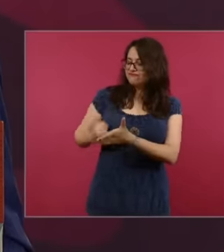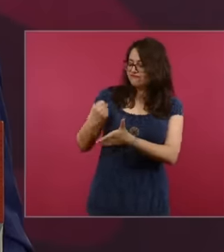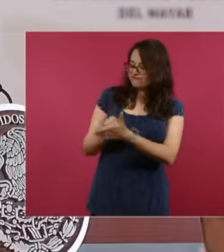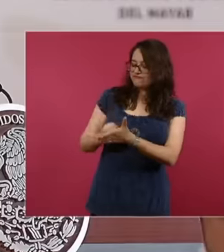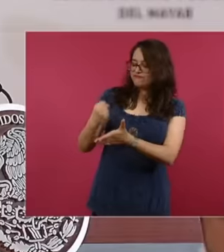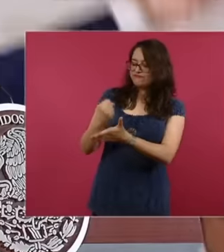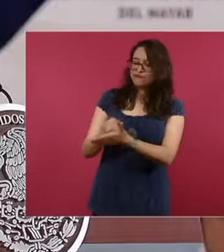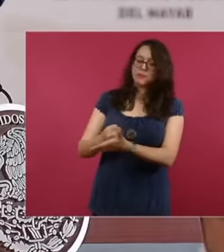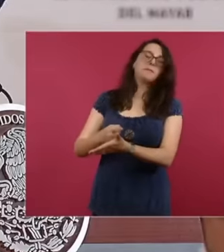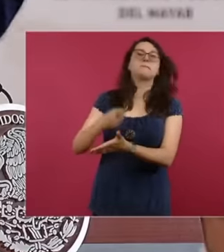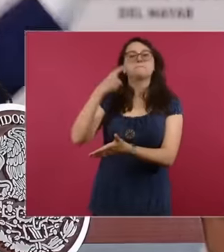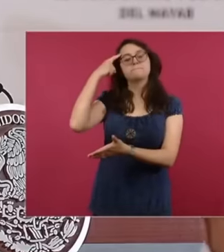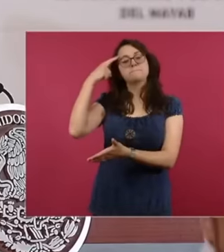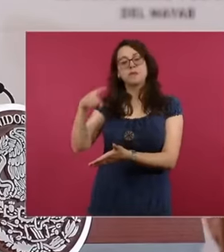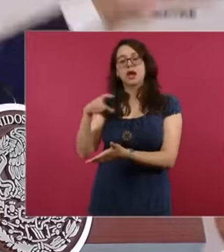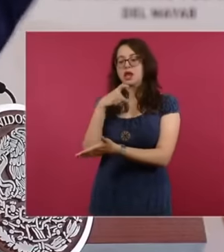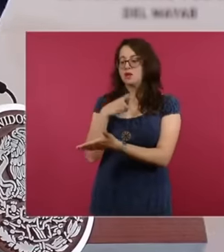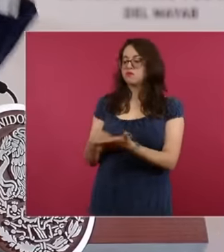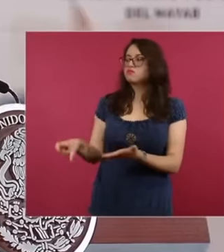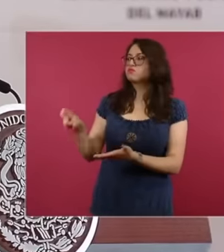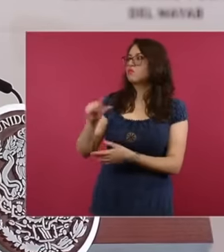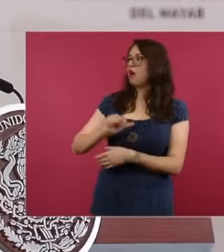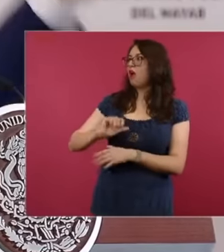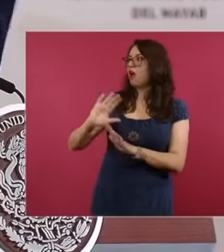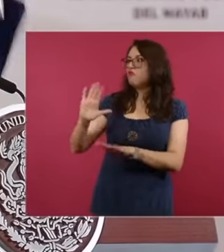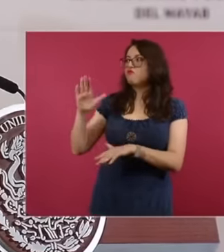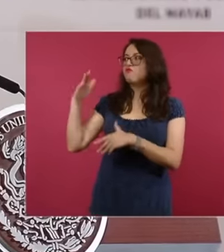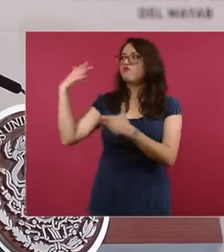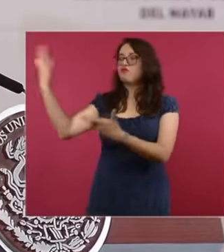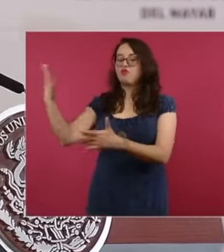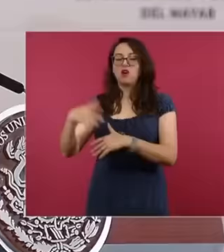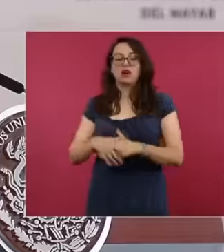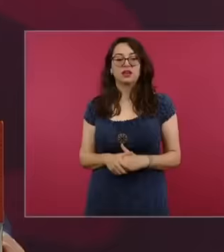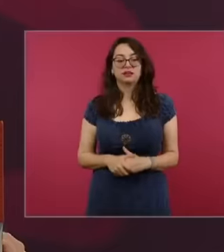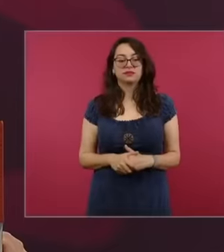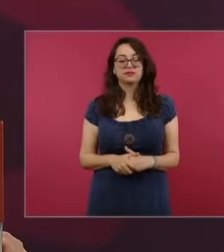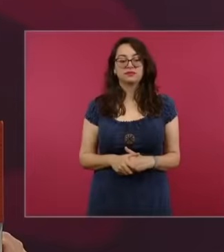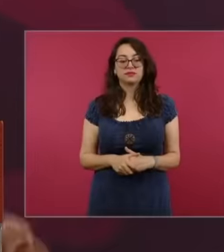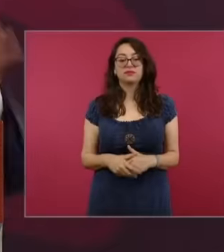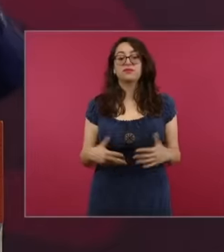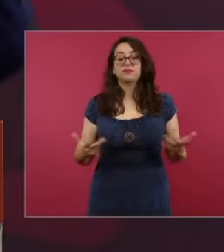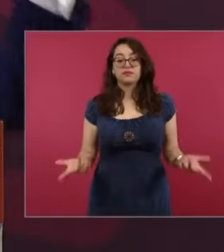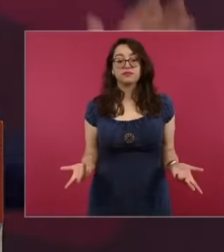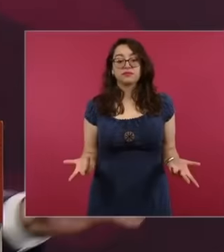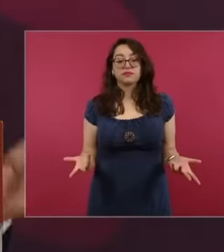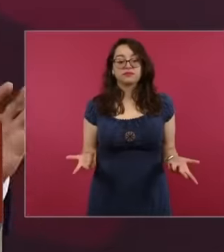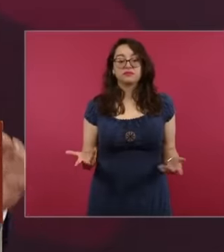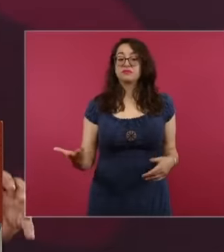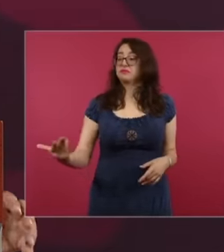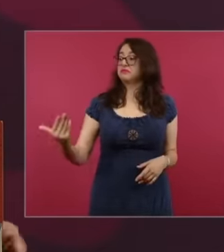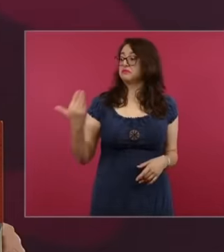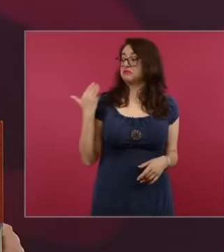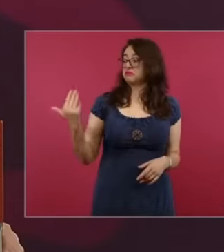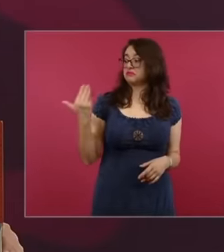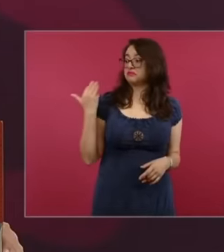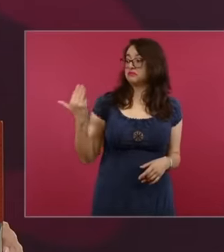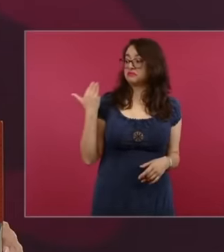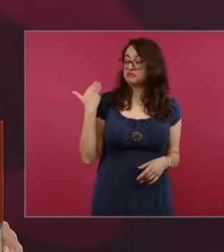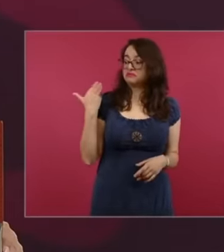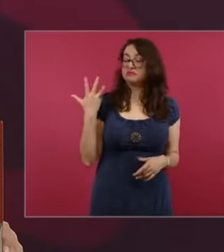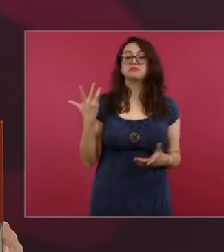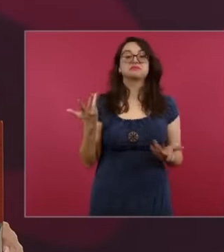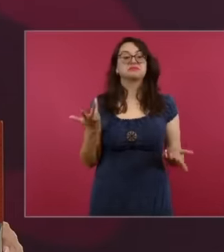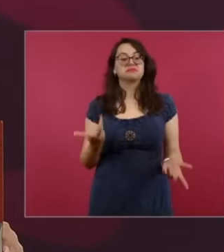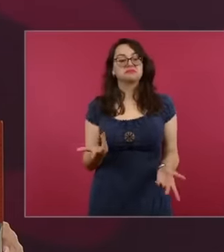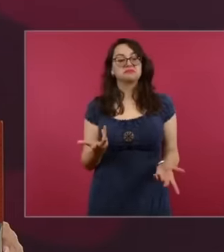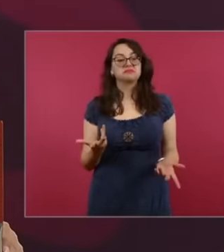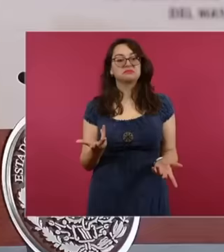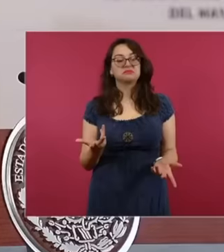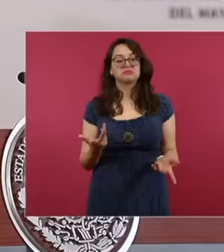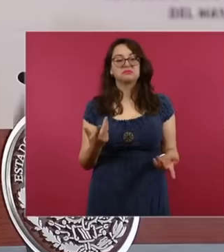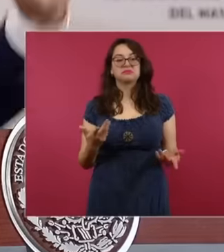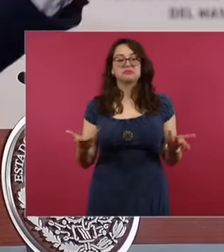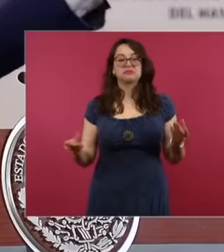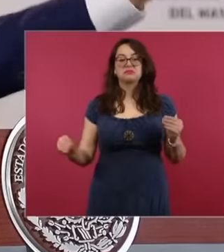in the entire narrative of the debate in the entire narrative of the debate if you